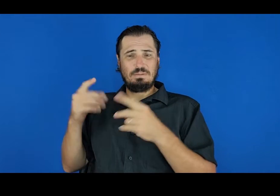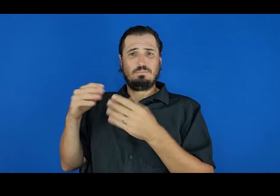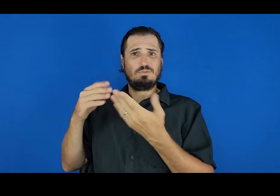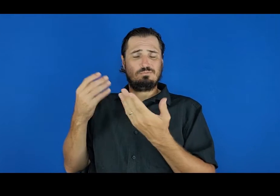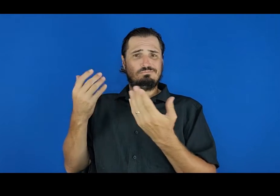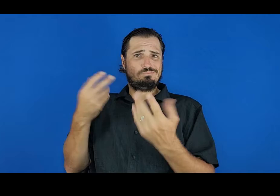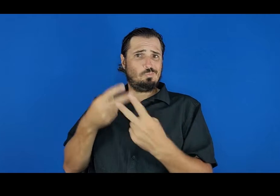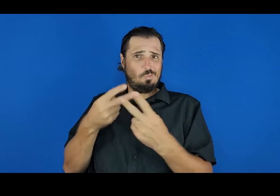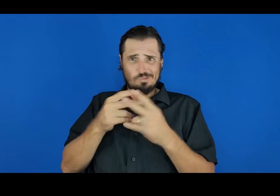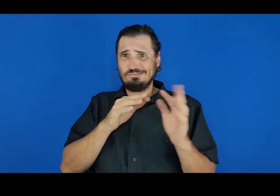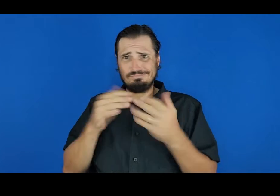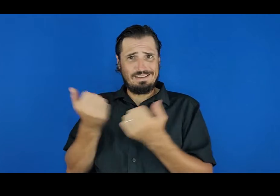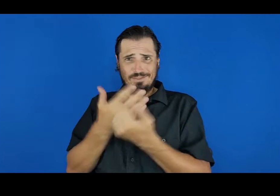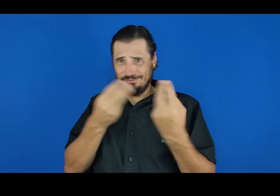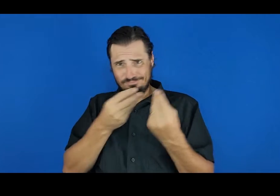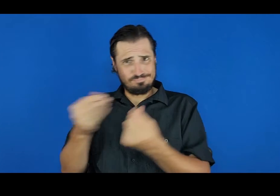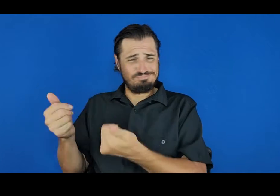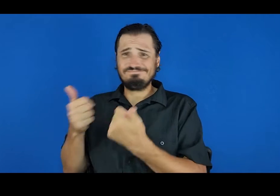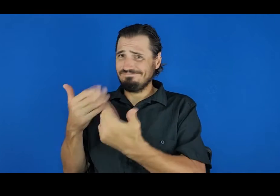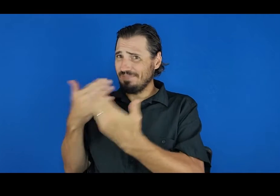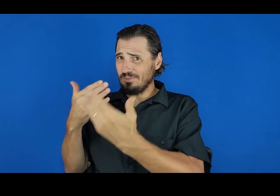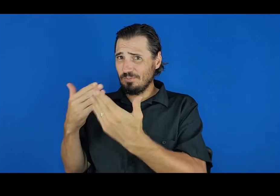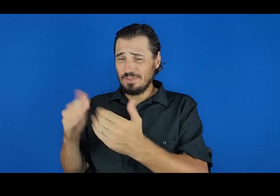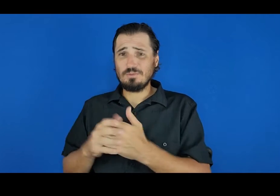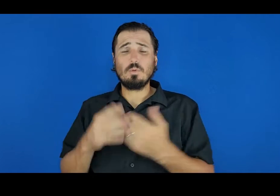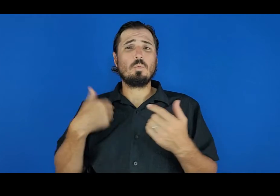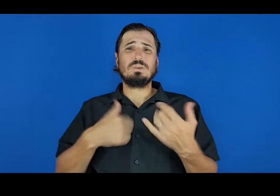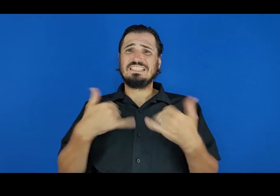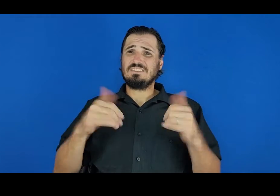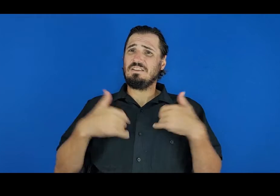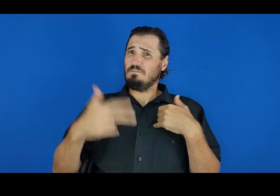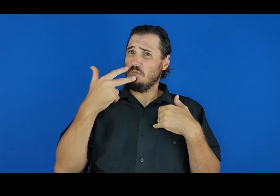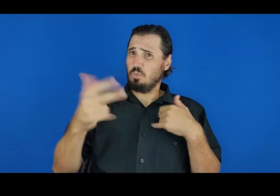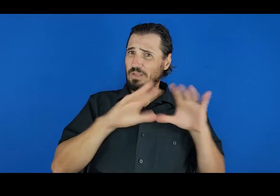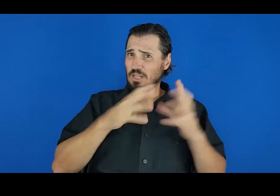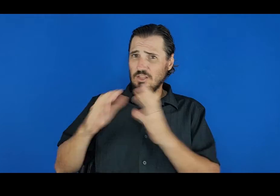learning they were a close contact However, we still have these active clusters: